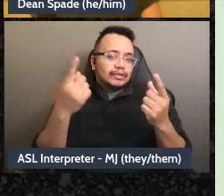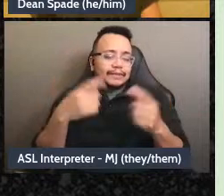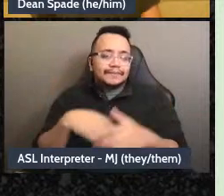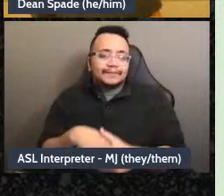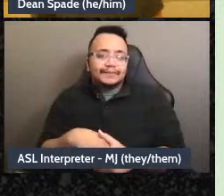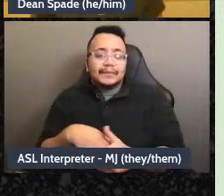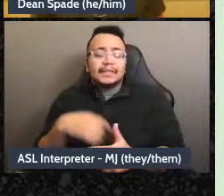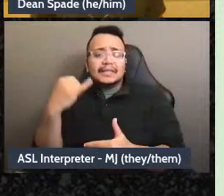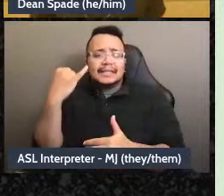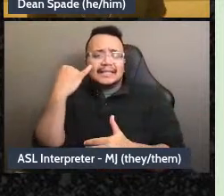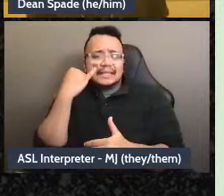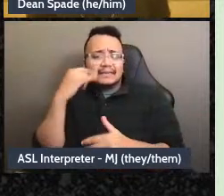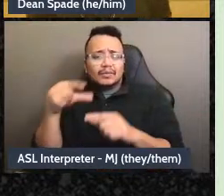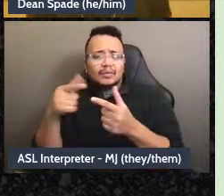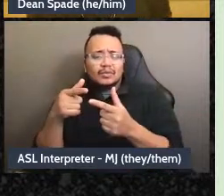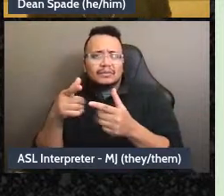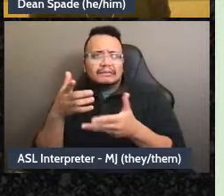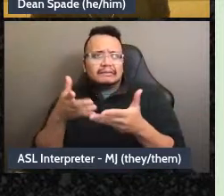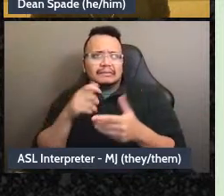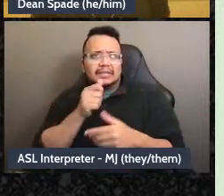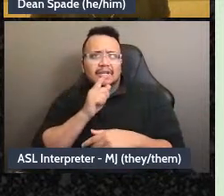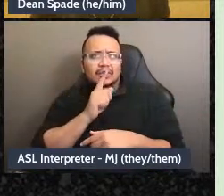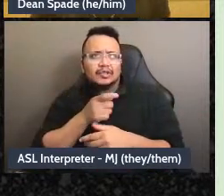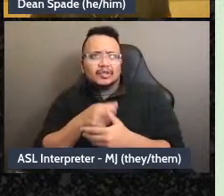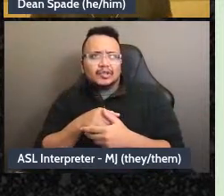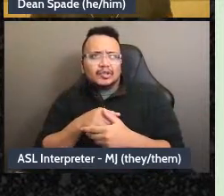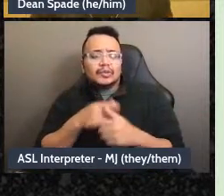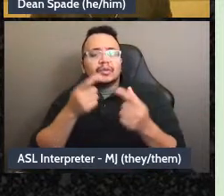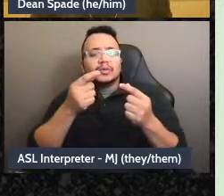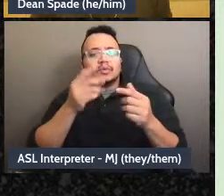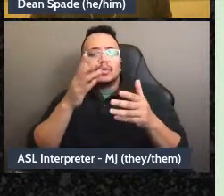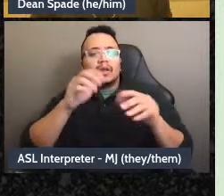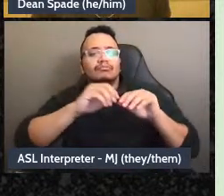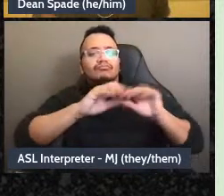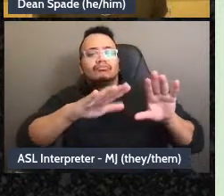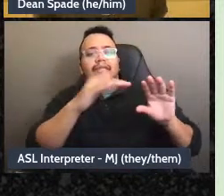something like raise it on the list serve, or bring it to the next meeting, but that way we